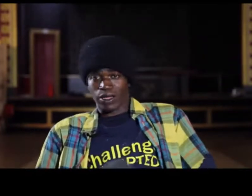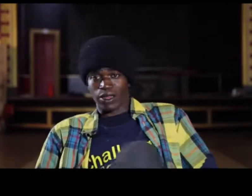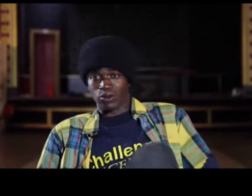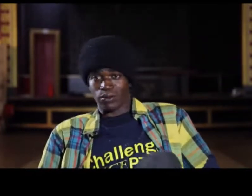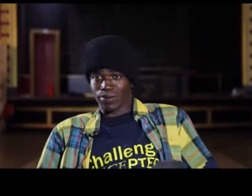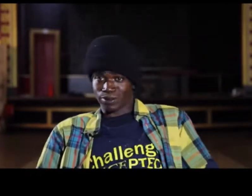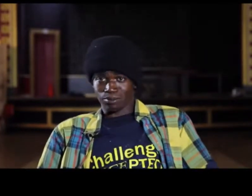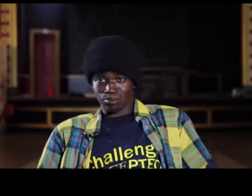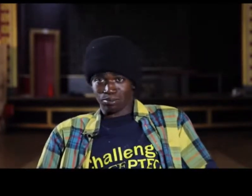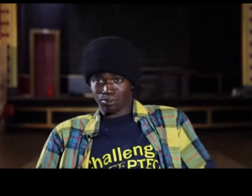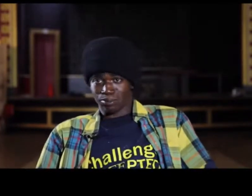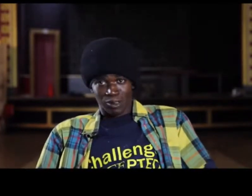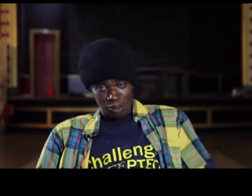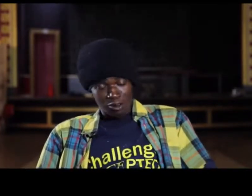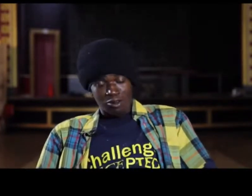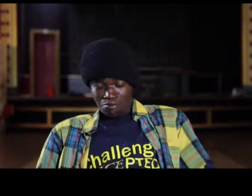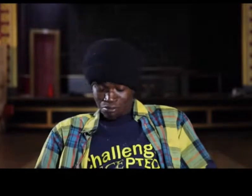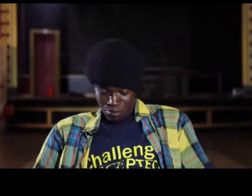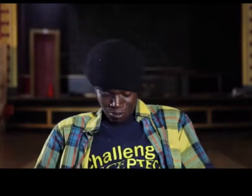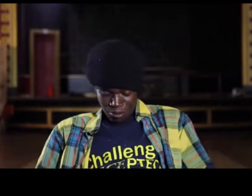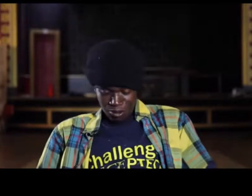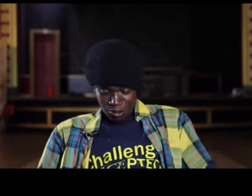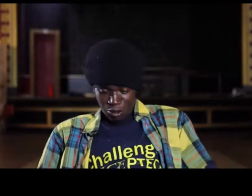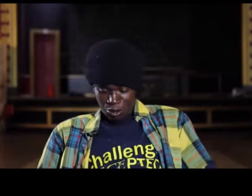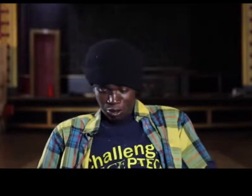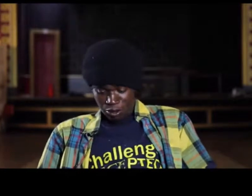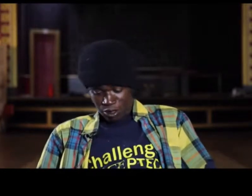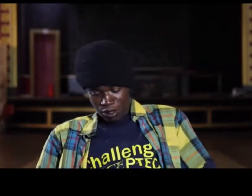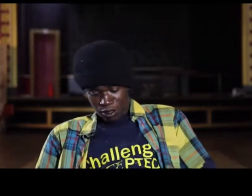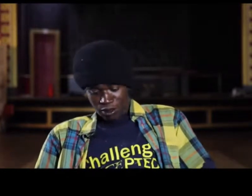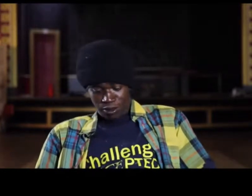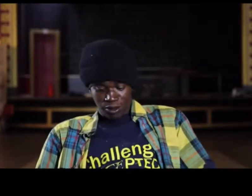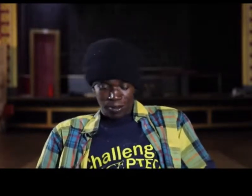i acted like it was a dollar you know may i get another dollar i gotta get my